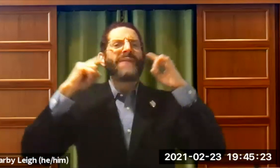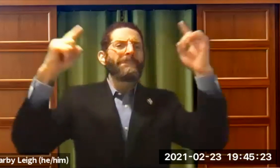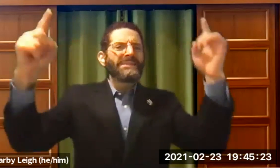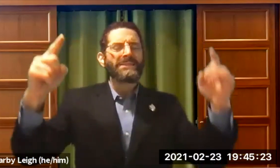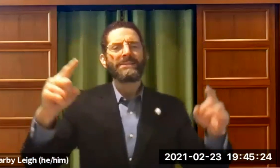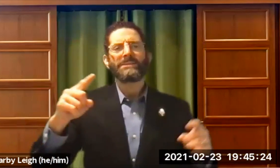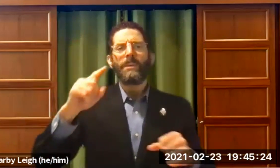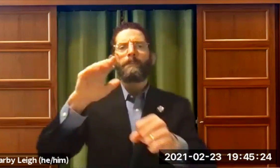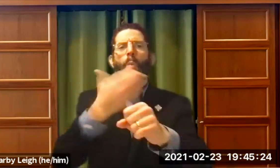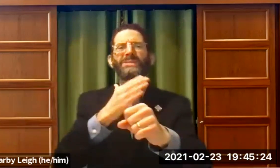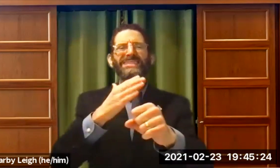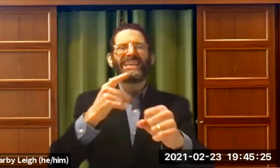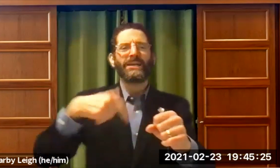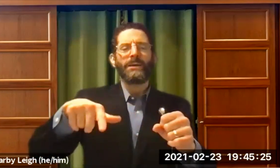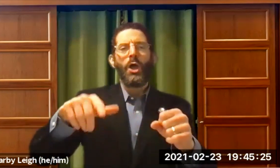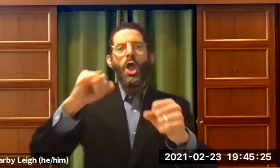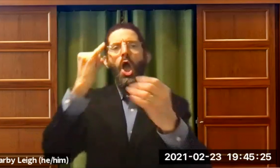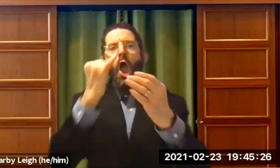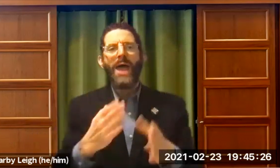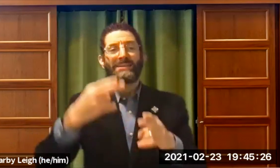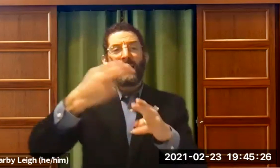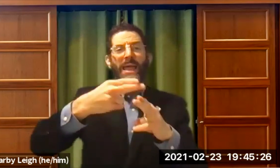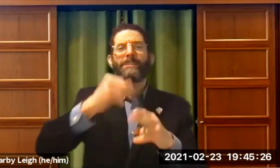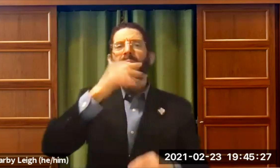You know Lady . And I thought that was a wonderful understanding.